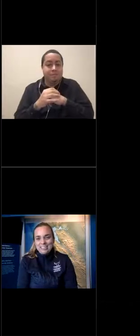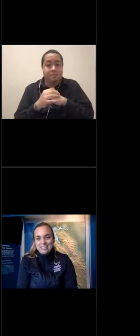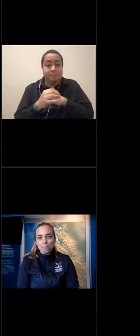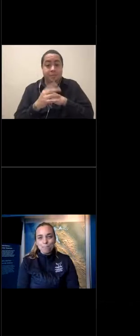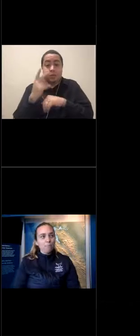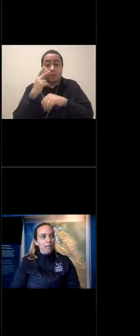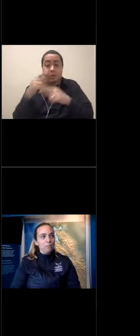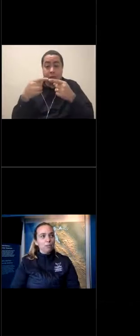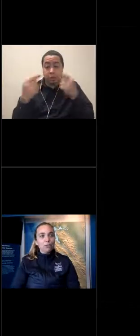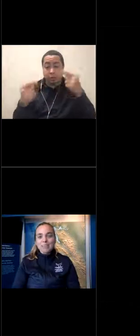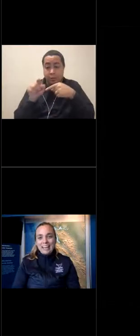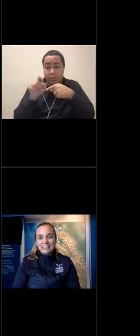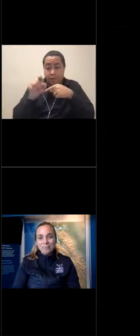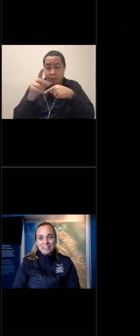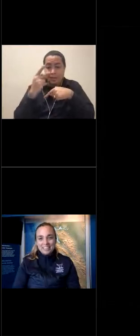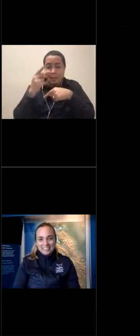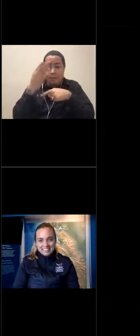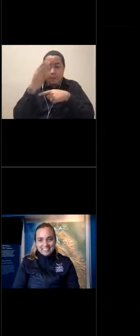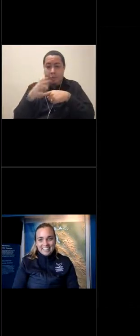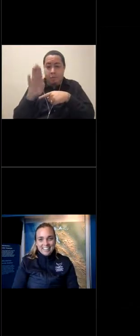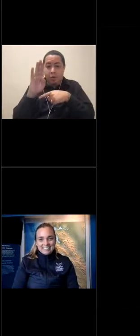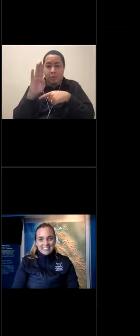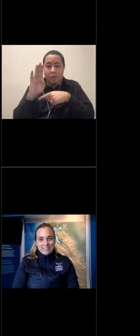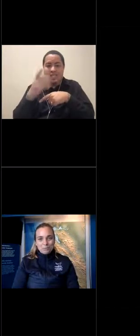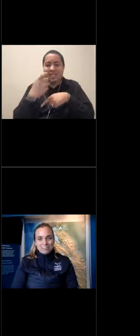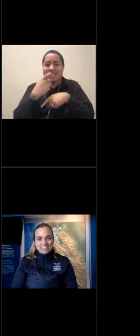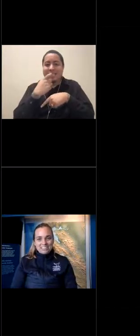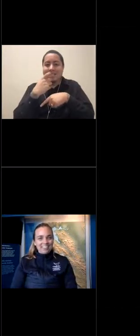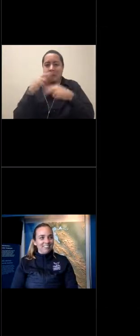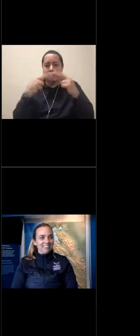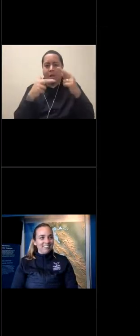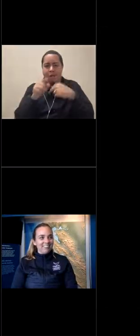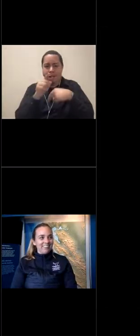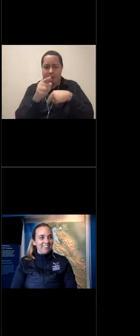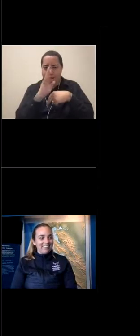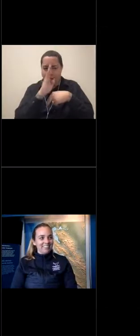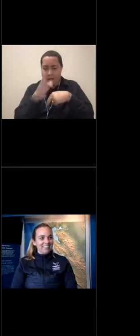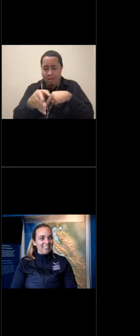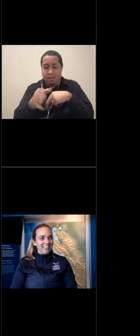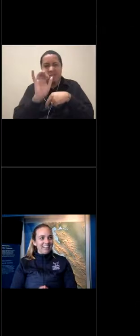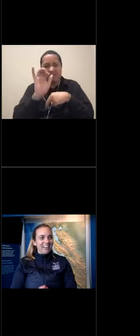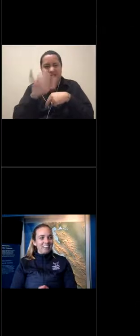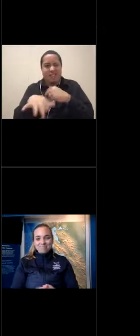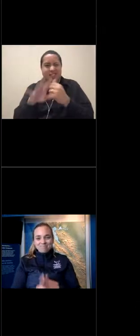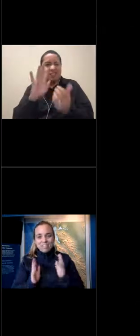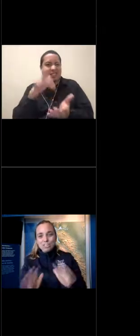you see that kind of blue glass building. That's the Exploration Center. We're going to head across the street. Here we are.